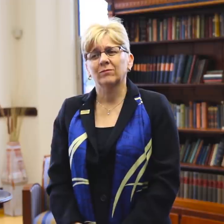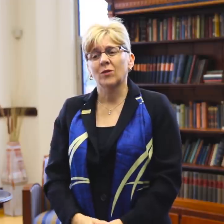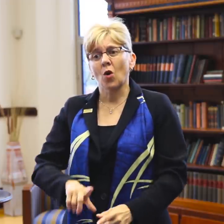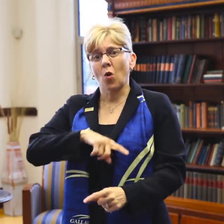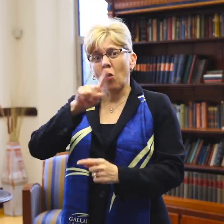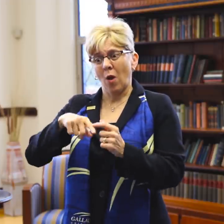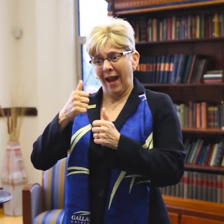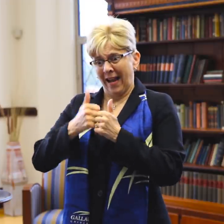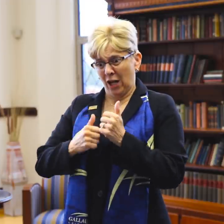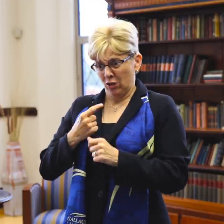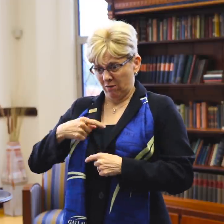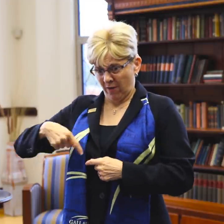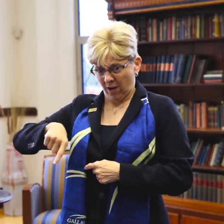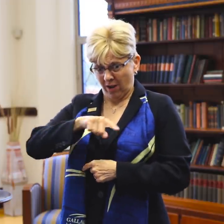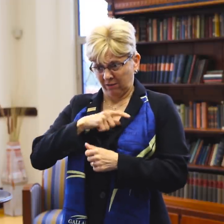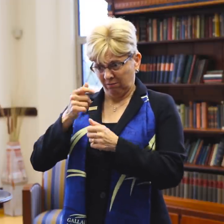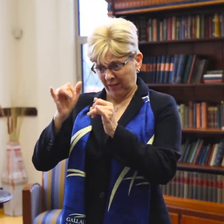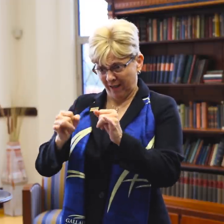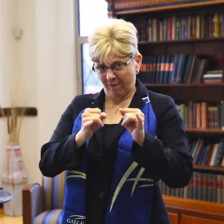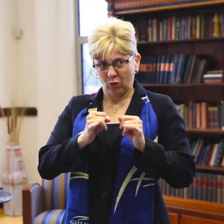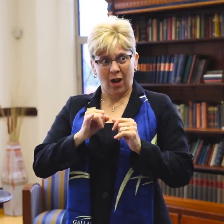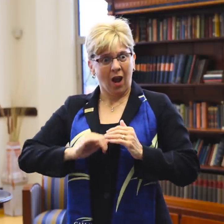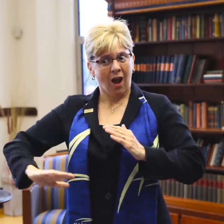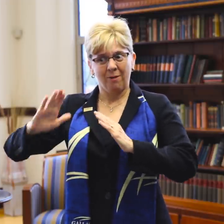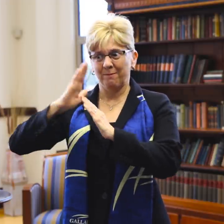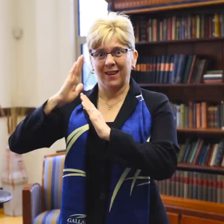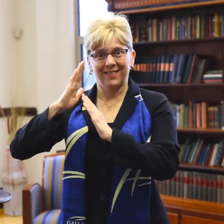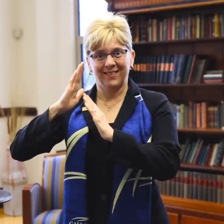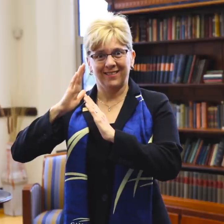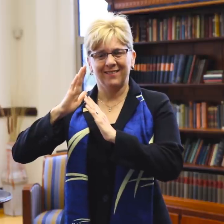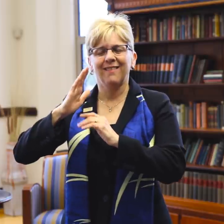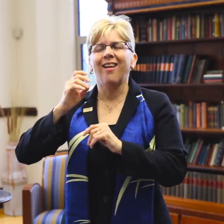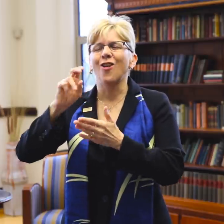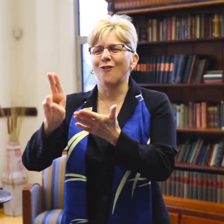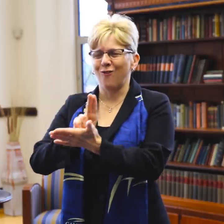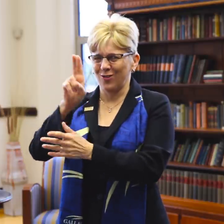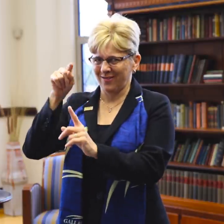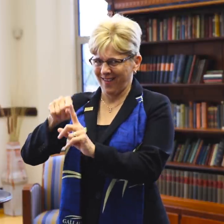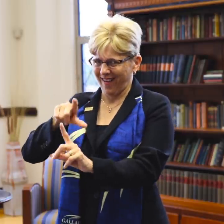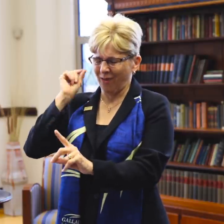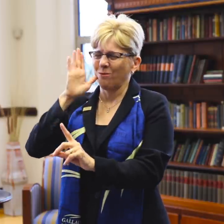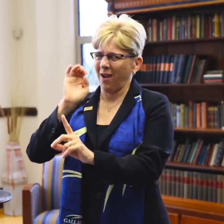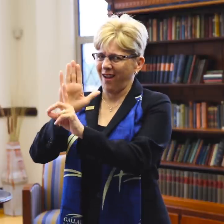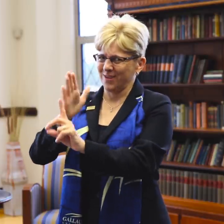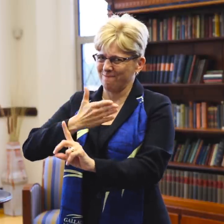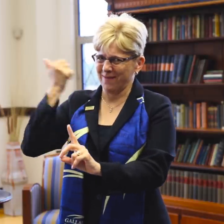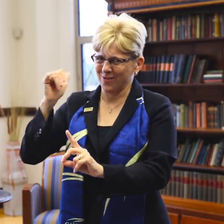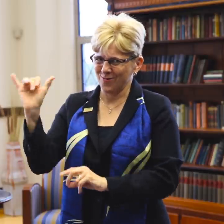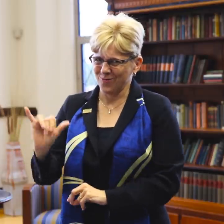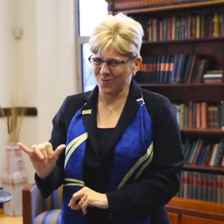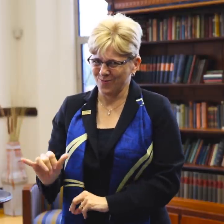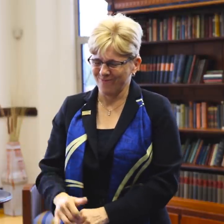When each of us as individuals are at our best, the University is at its best, too.